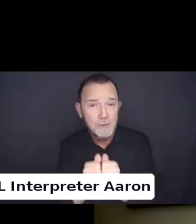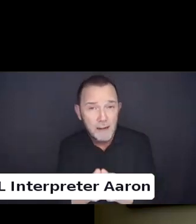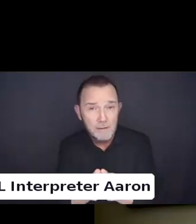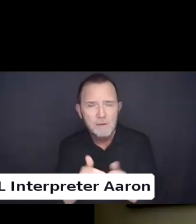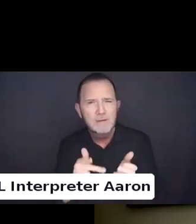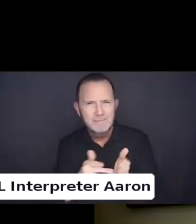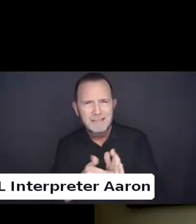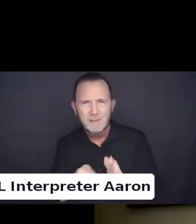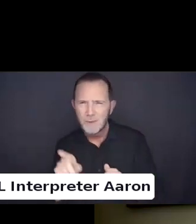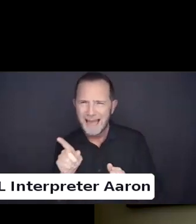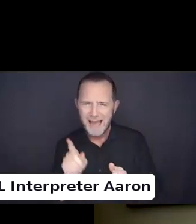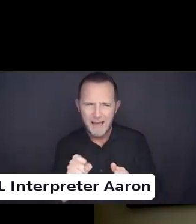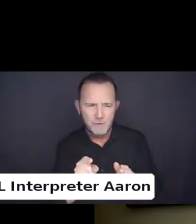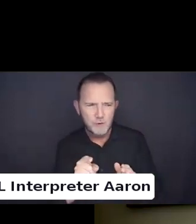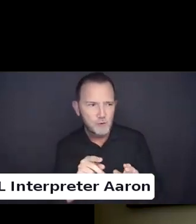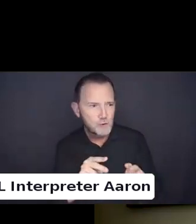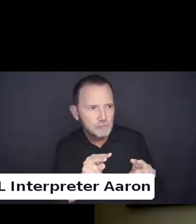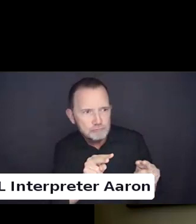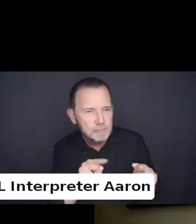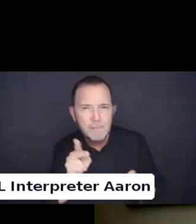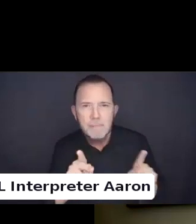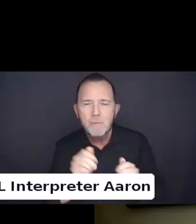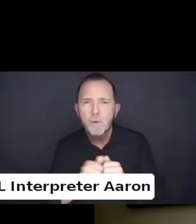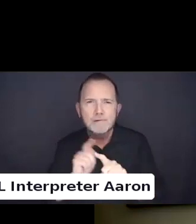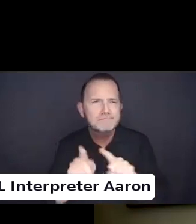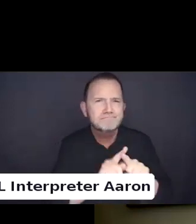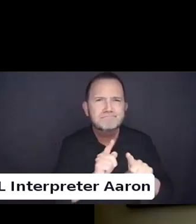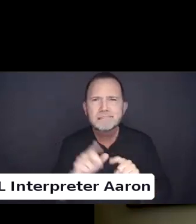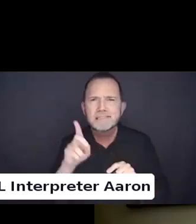are able to show up in a way that is accessible for them. It is important.